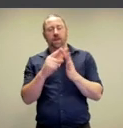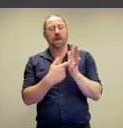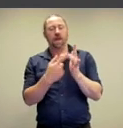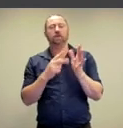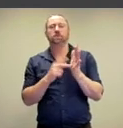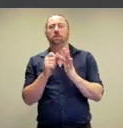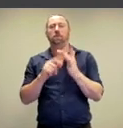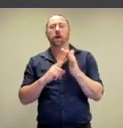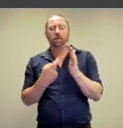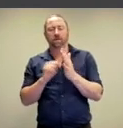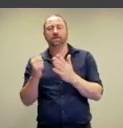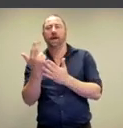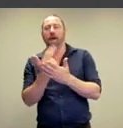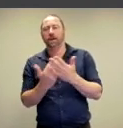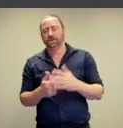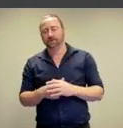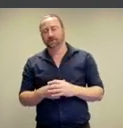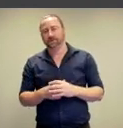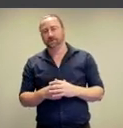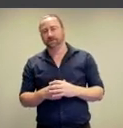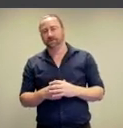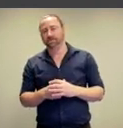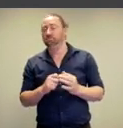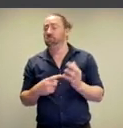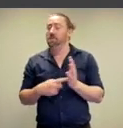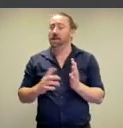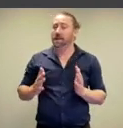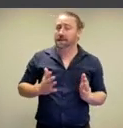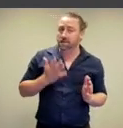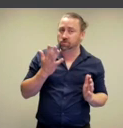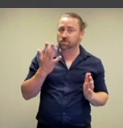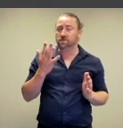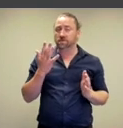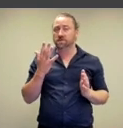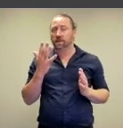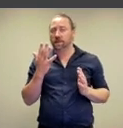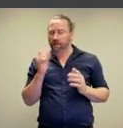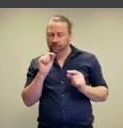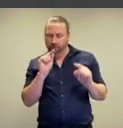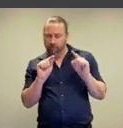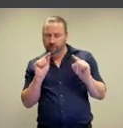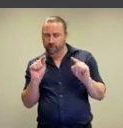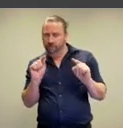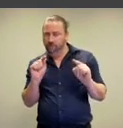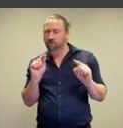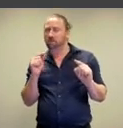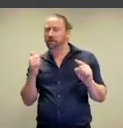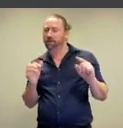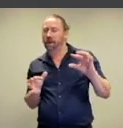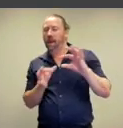part of Adrian Piper's artwork but another very interesting kind of